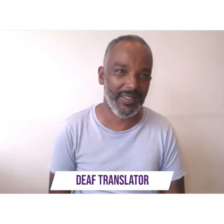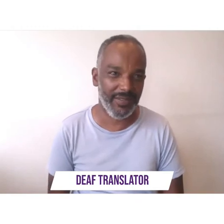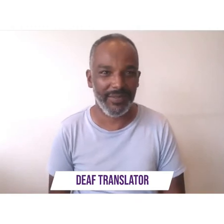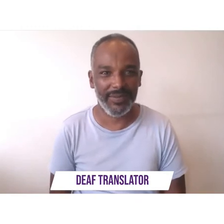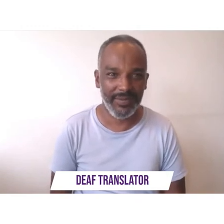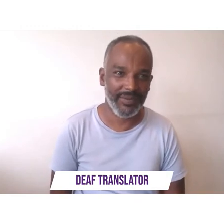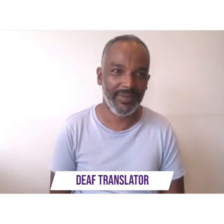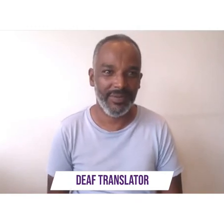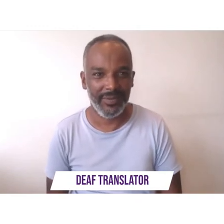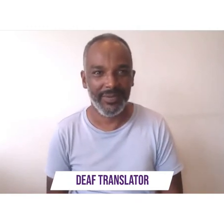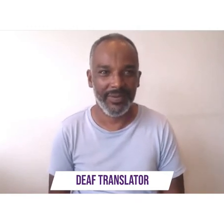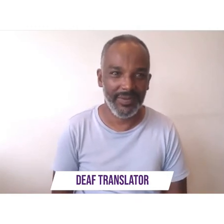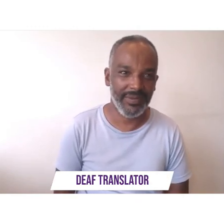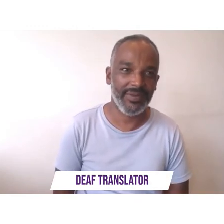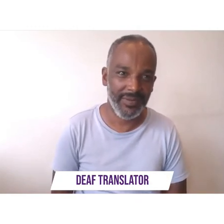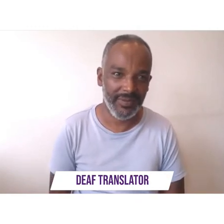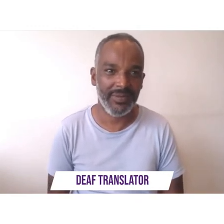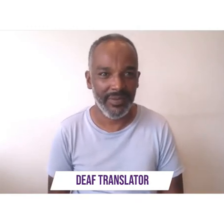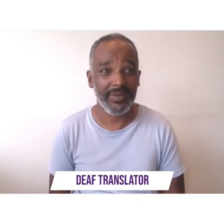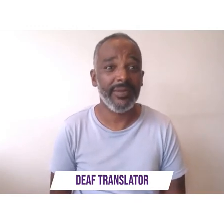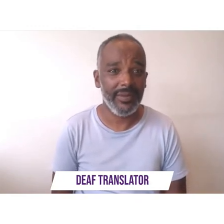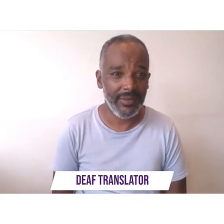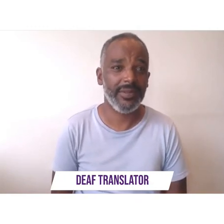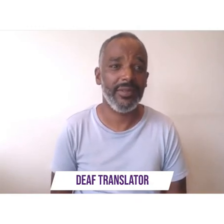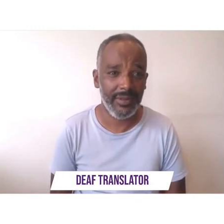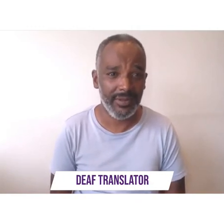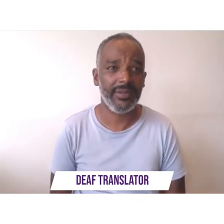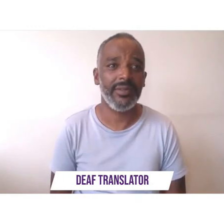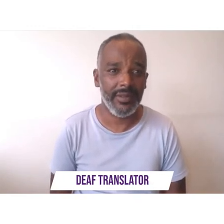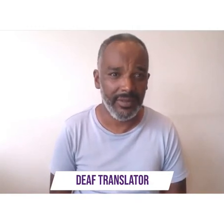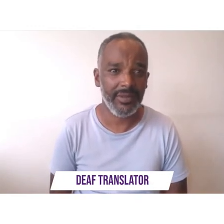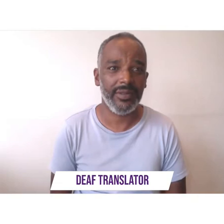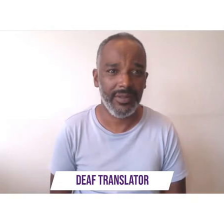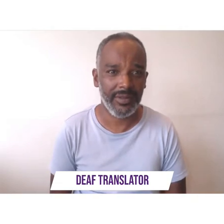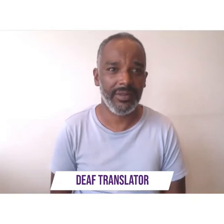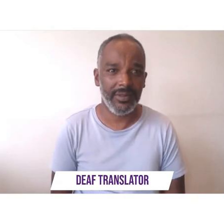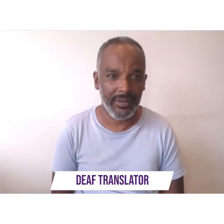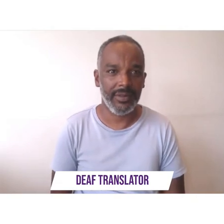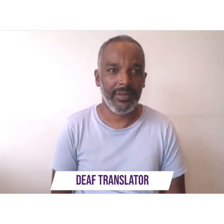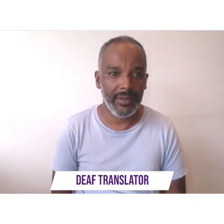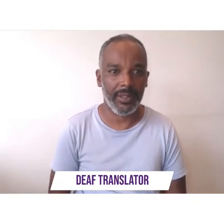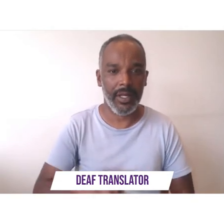expectations rose so high and people have more soul if you can't be right then he must be wrong